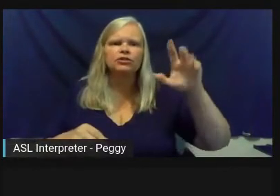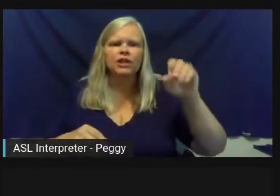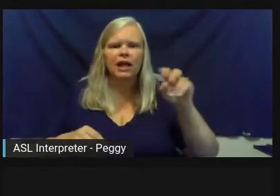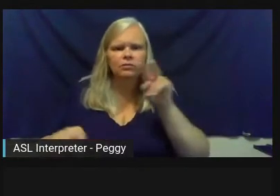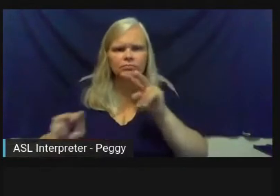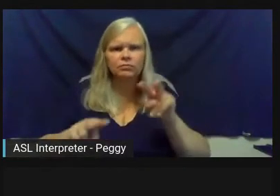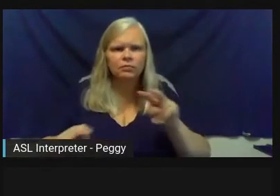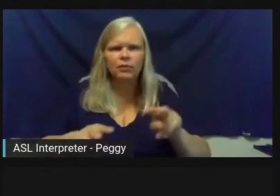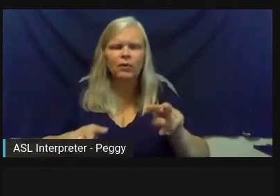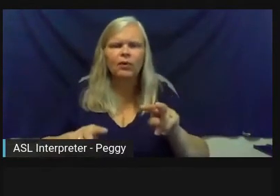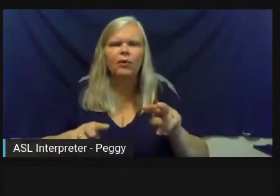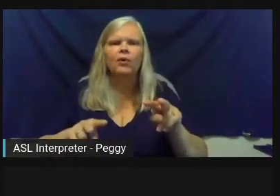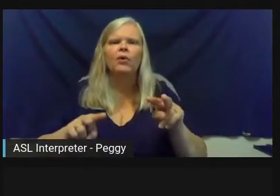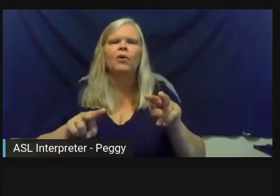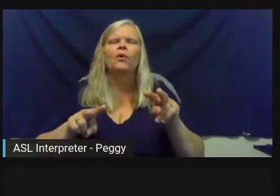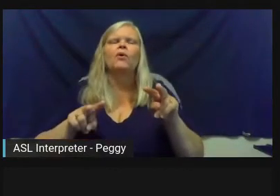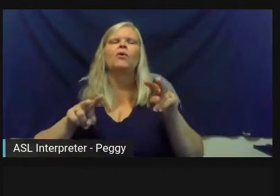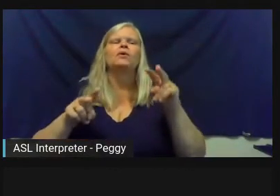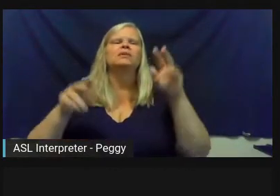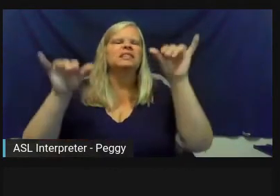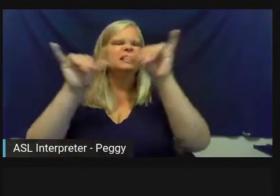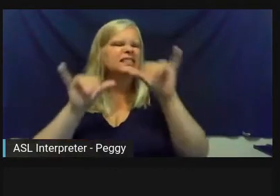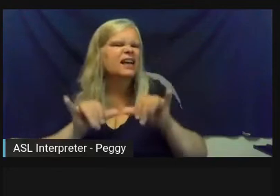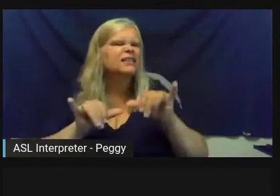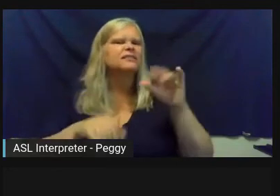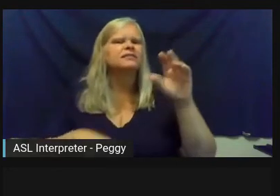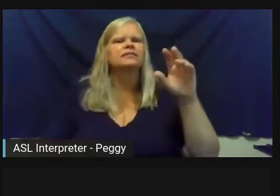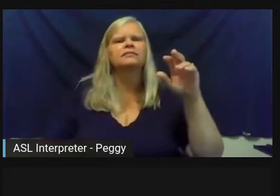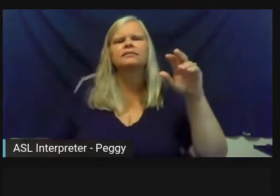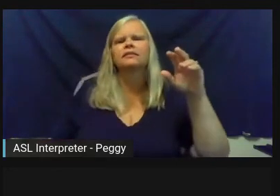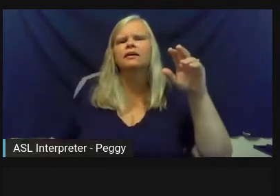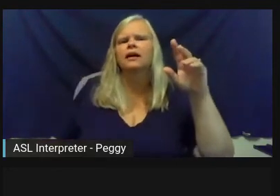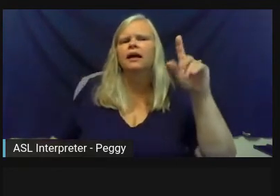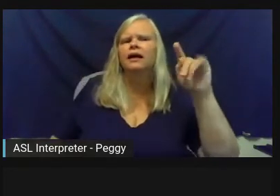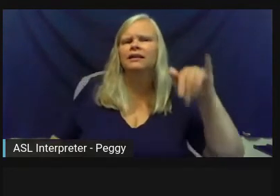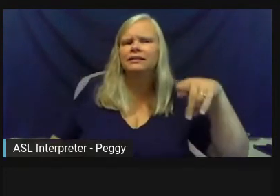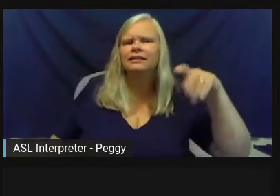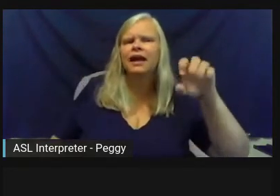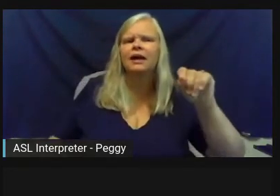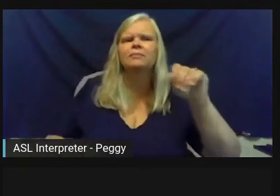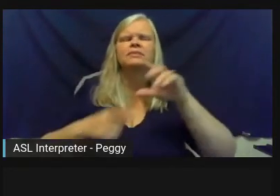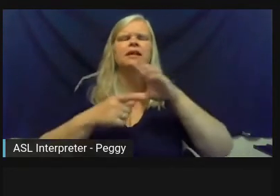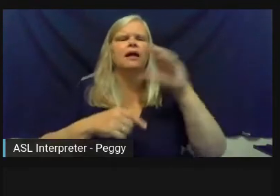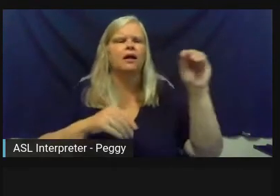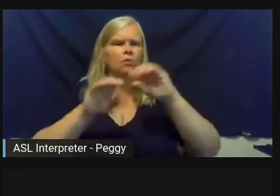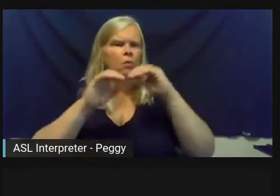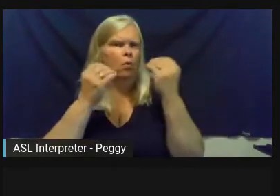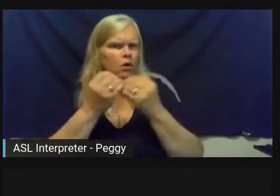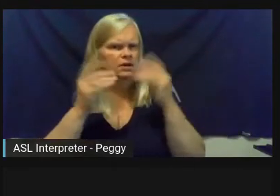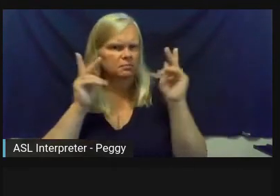are here today, what sizes and types of organizations and communities they're representing.